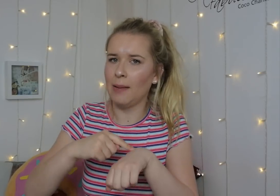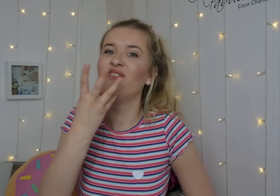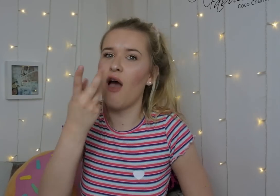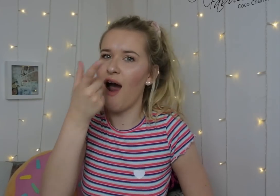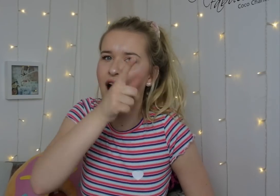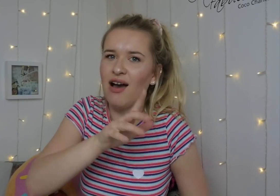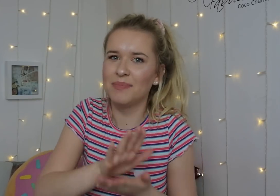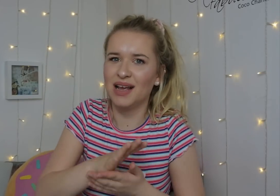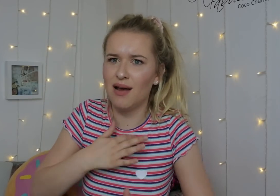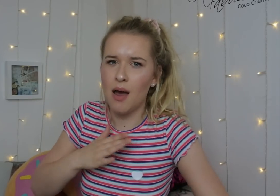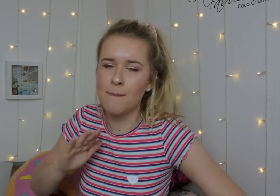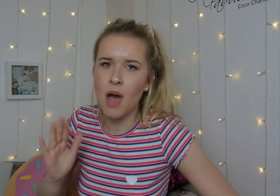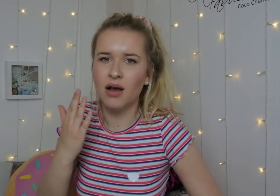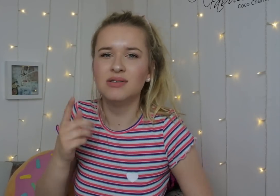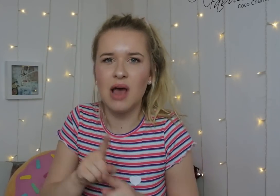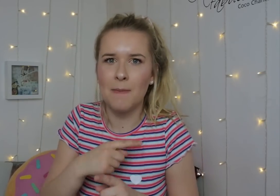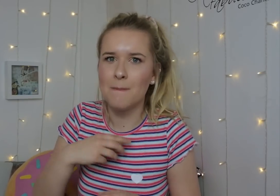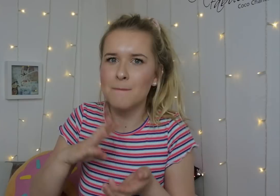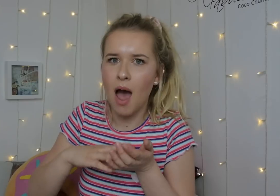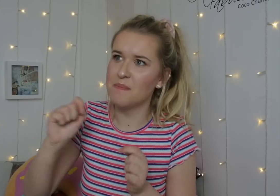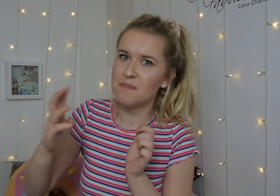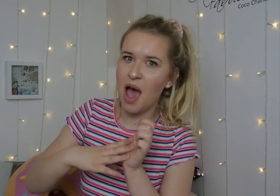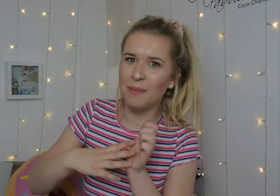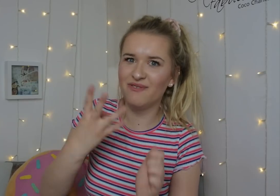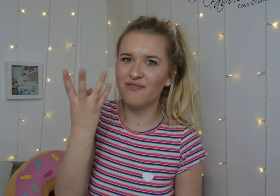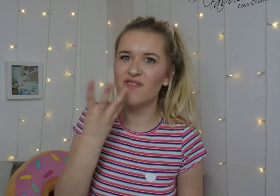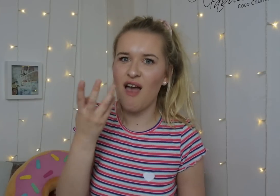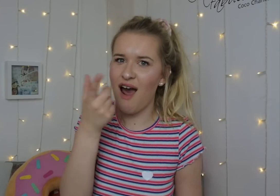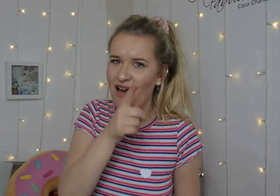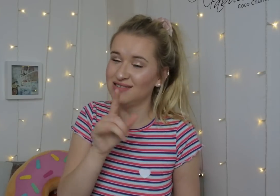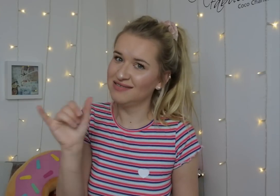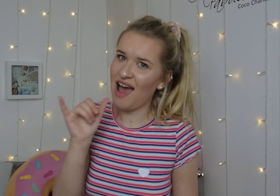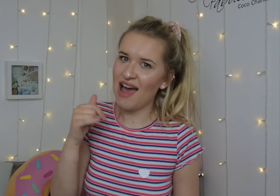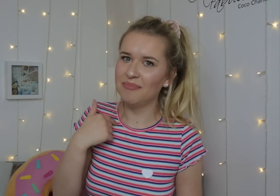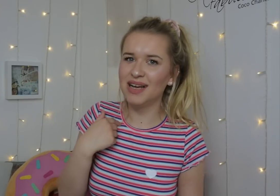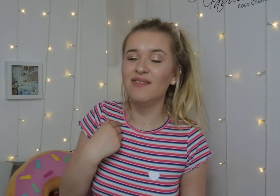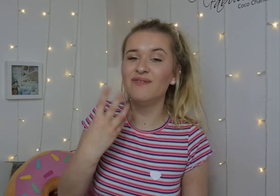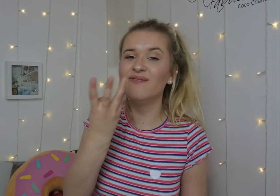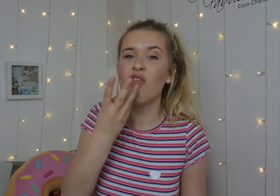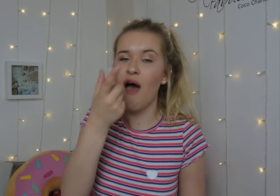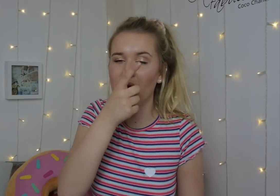I got lucky fourth, which was the same as my mum.